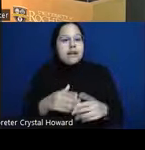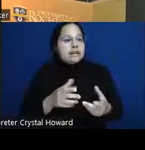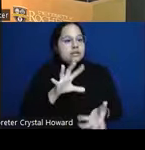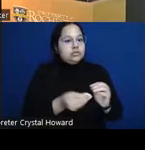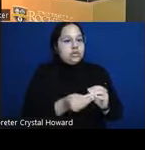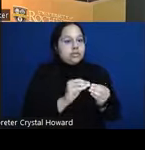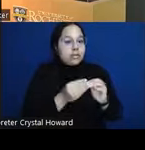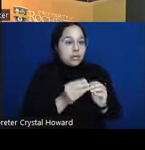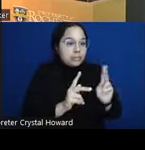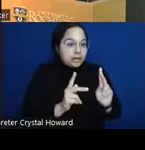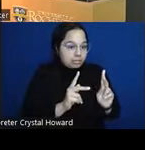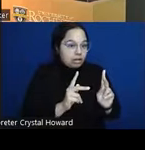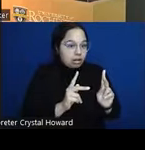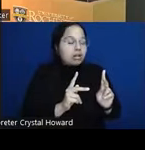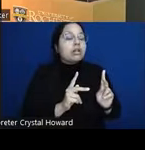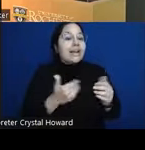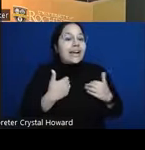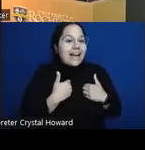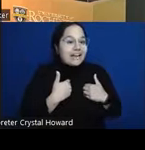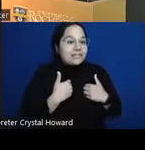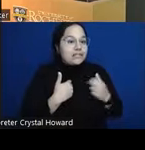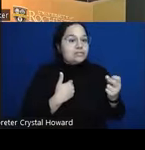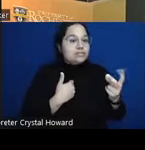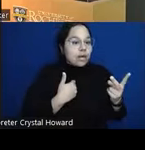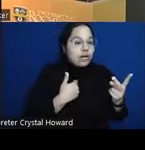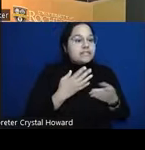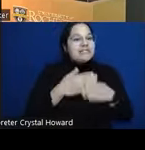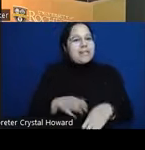25 people gives us a base rate of 48% which is a shockingly high attempt rate but it's going